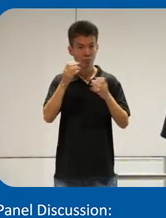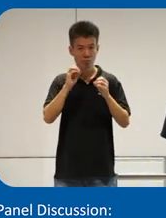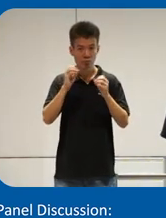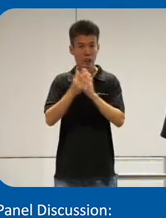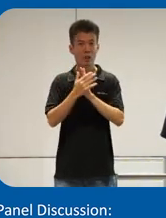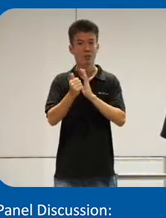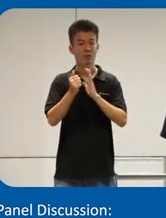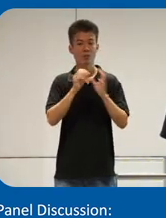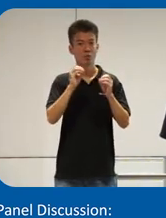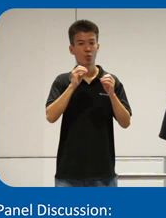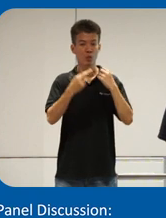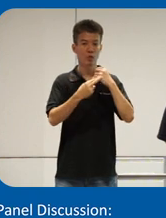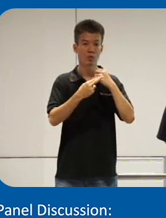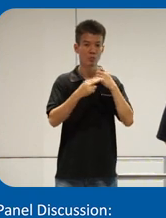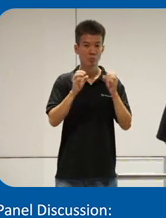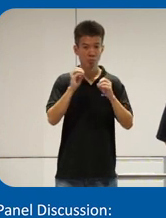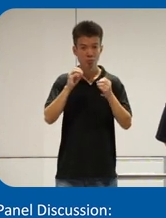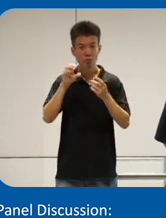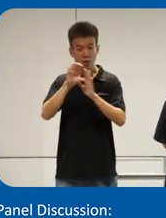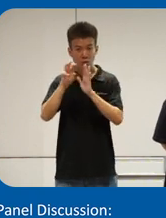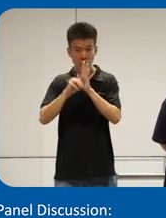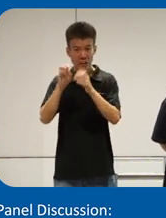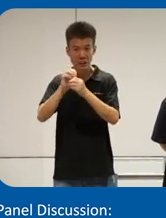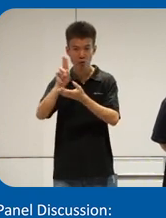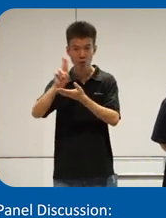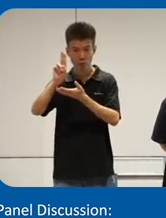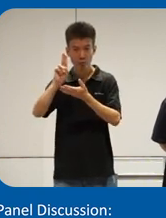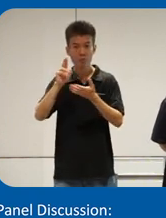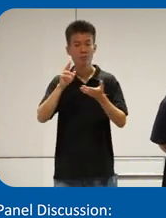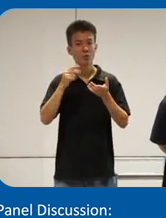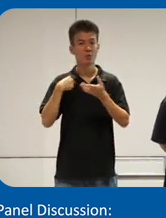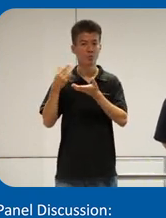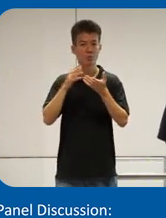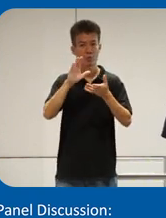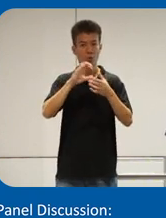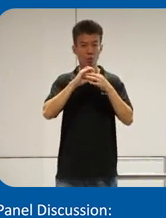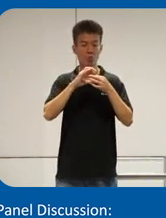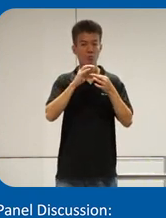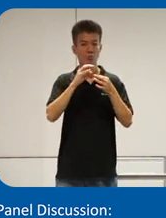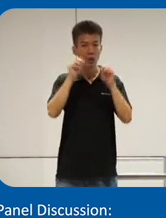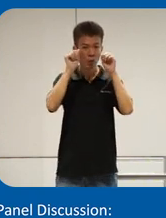no reinforcement no curriculum in the University super duper almost zero awareness and left alone